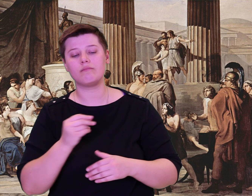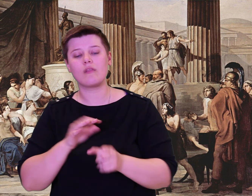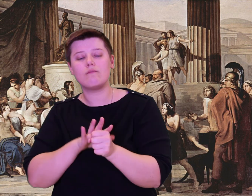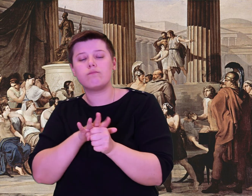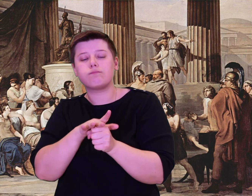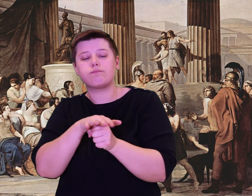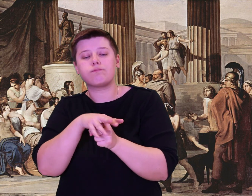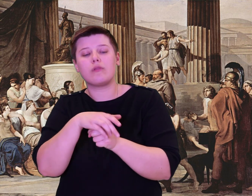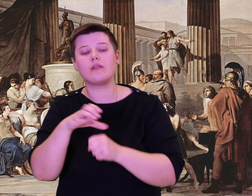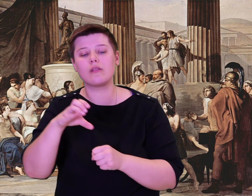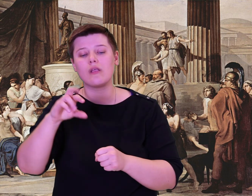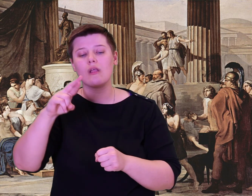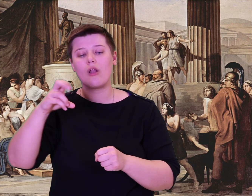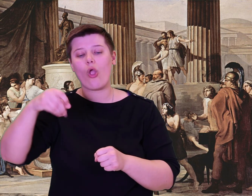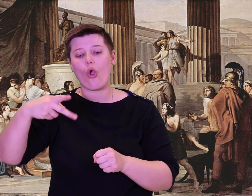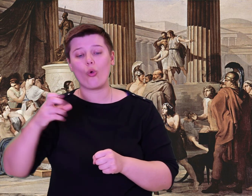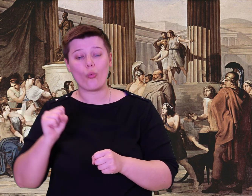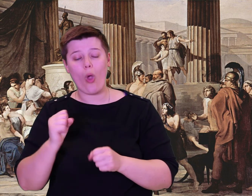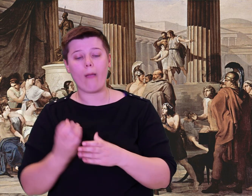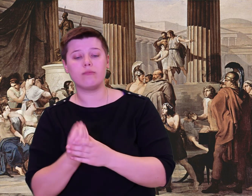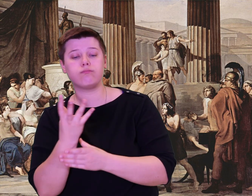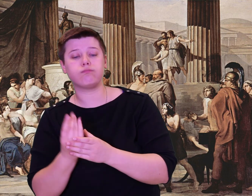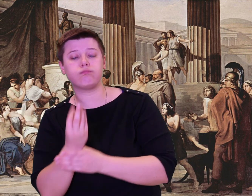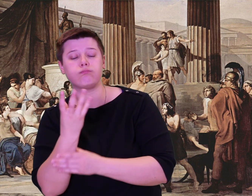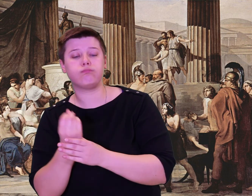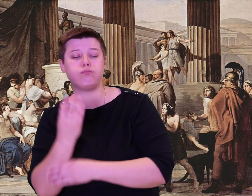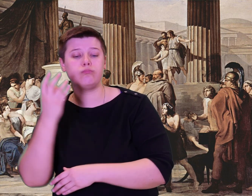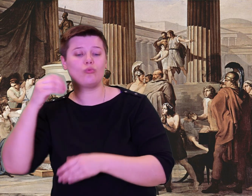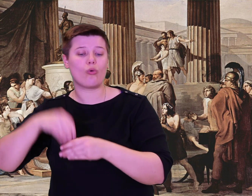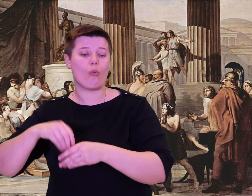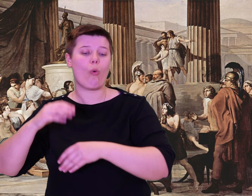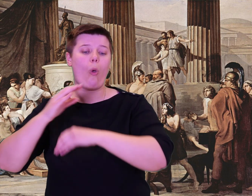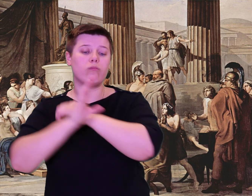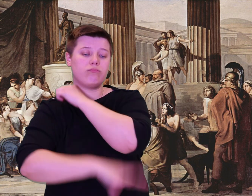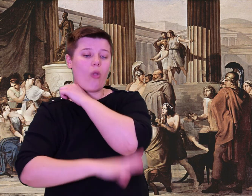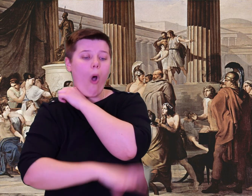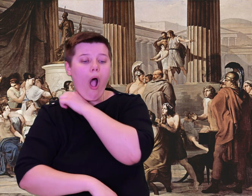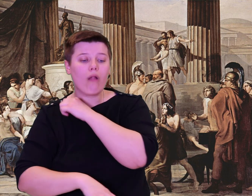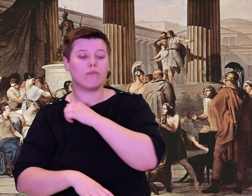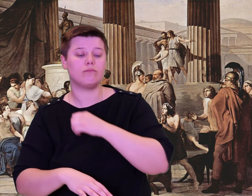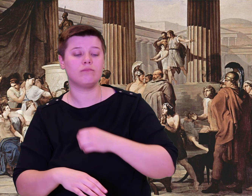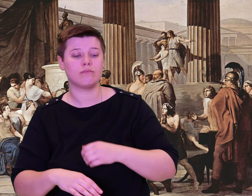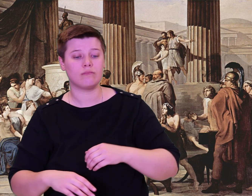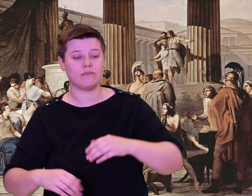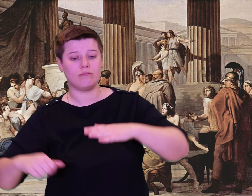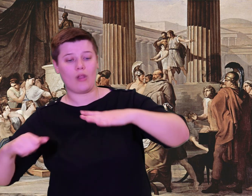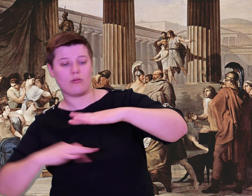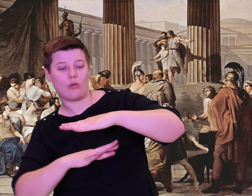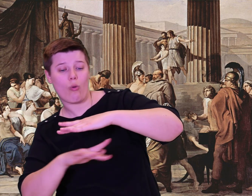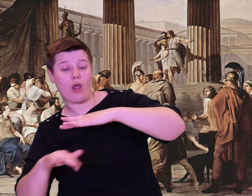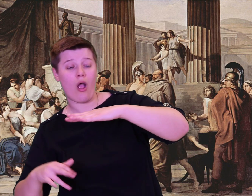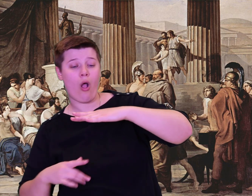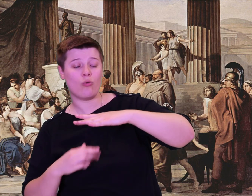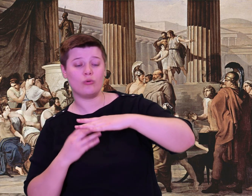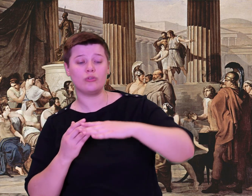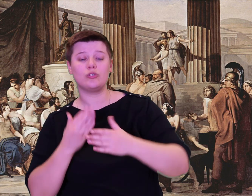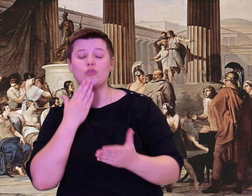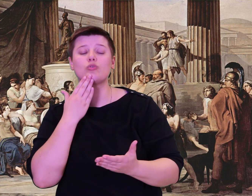flocks of sheep, no fields of plow land. It is all until unsown and uninhabited by humans.